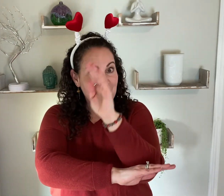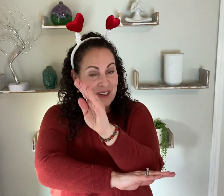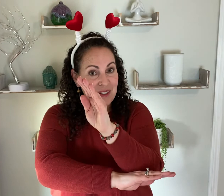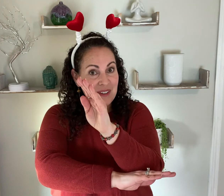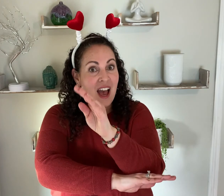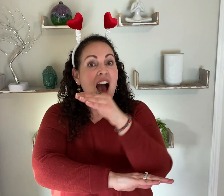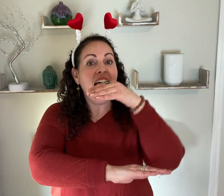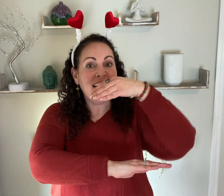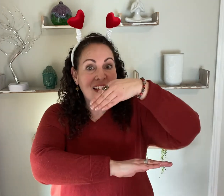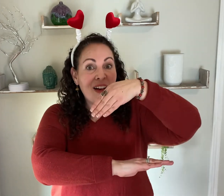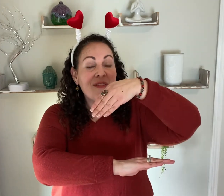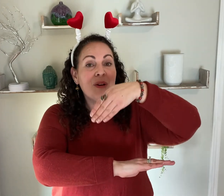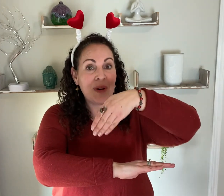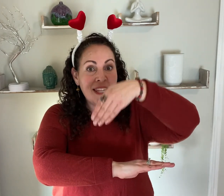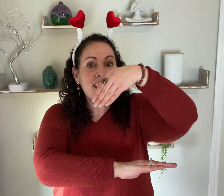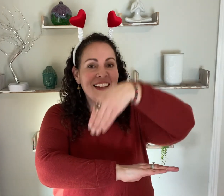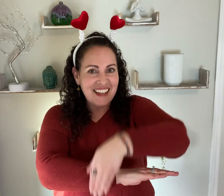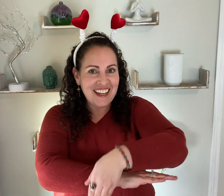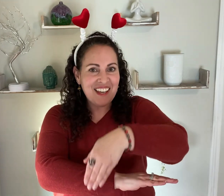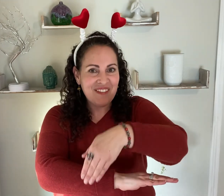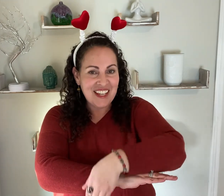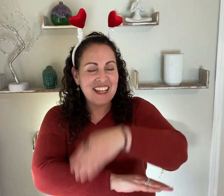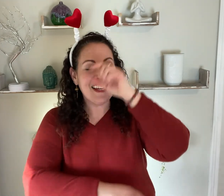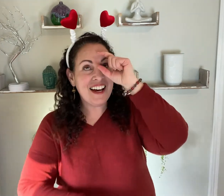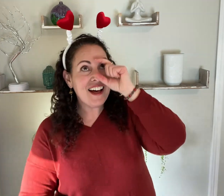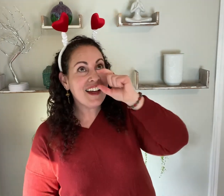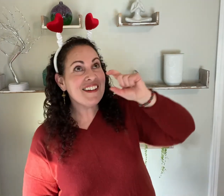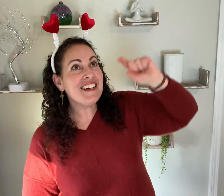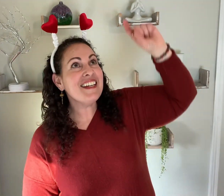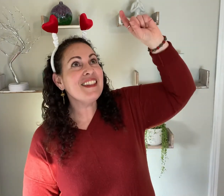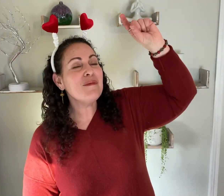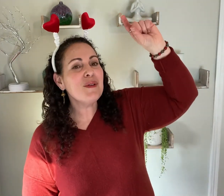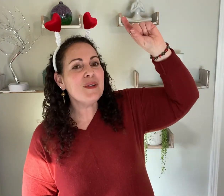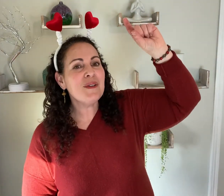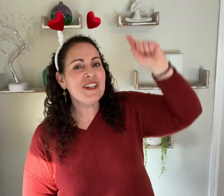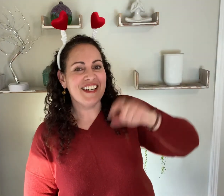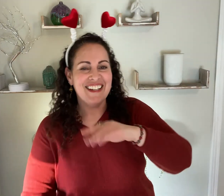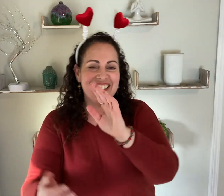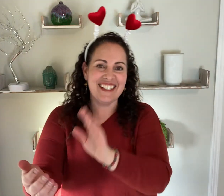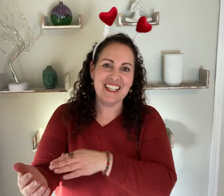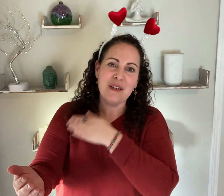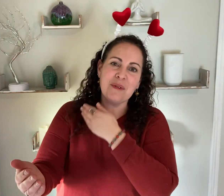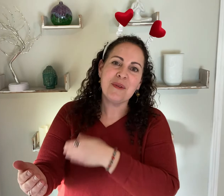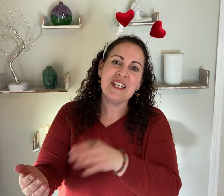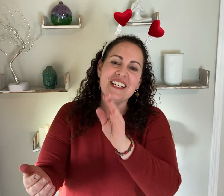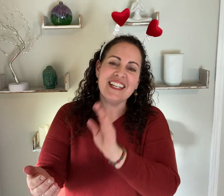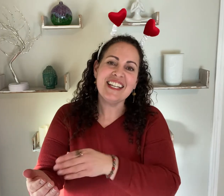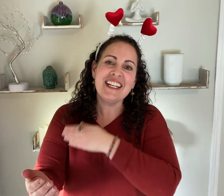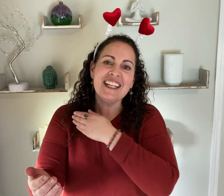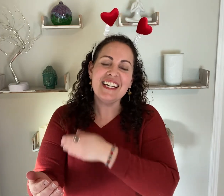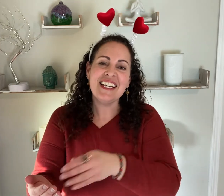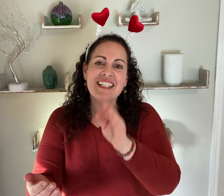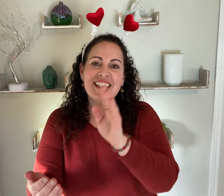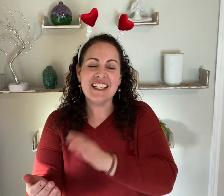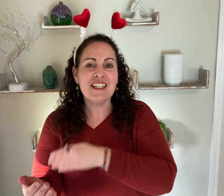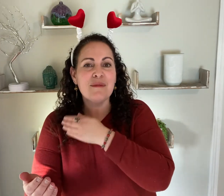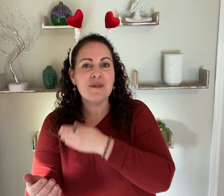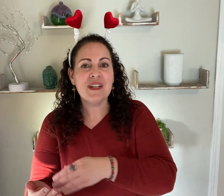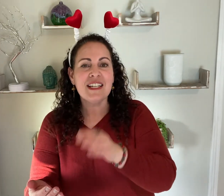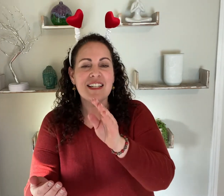I love you in the evening and Underneath the moon…Skinnamarinky dinky dink Skinnamarinky